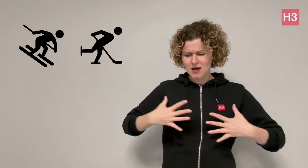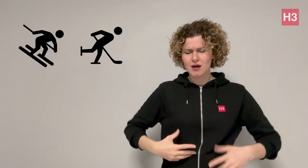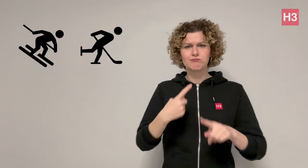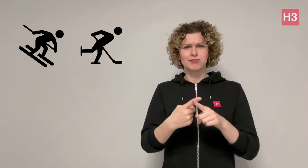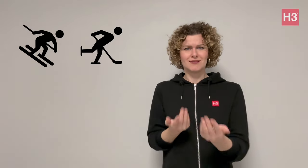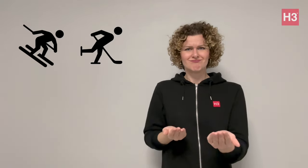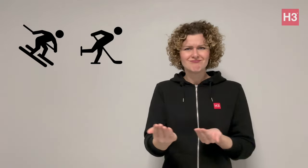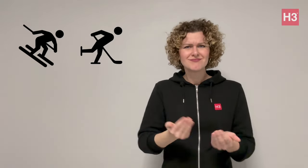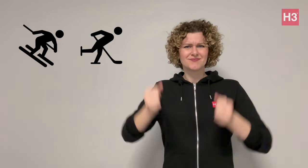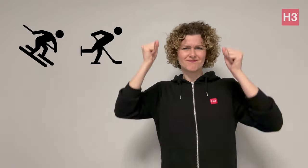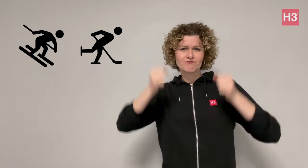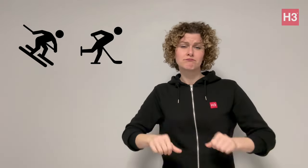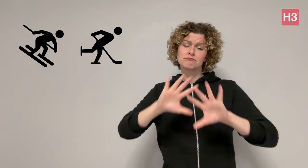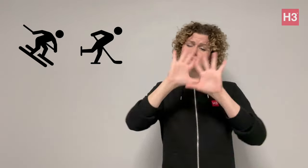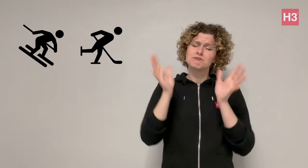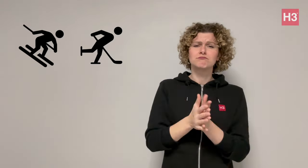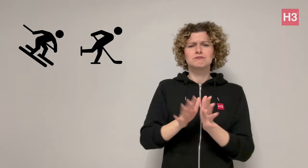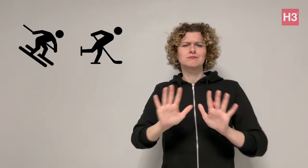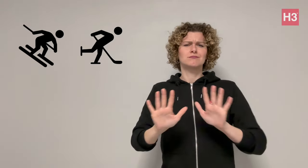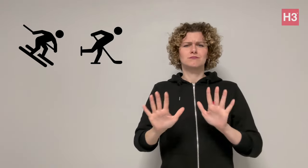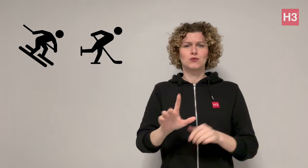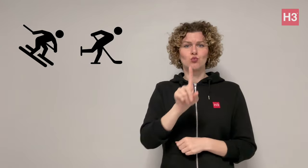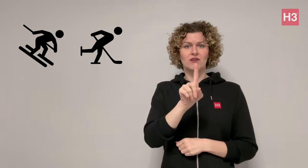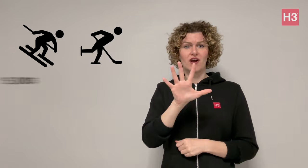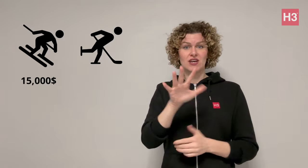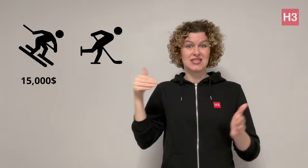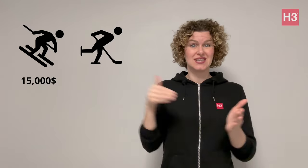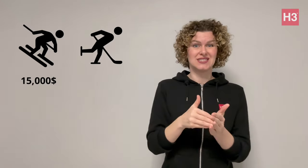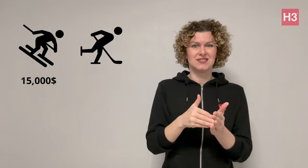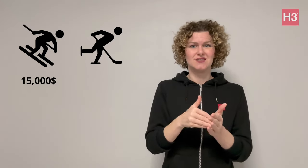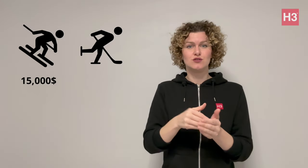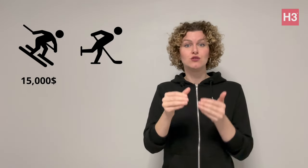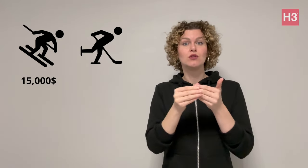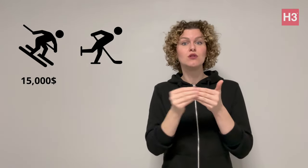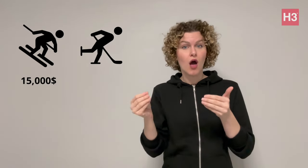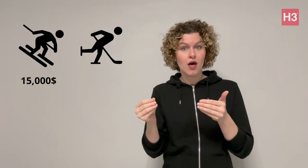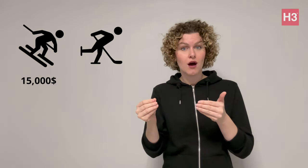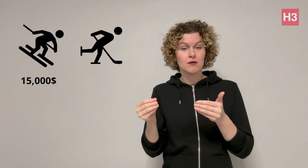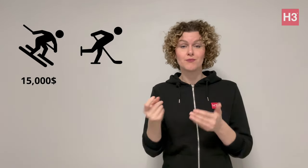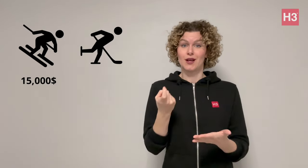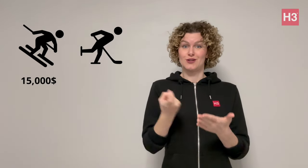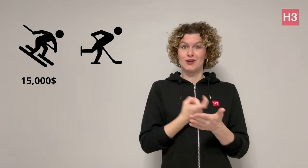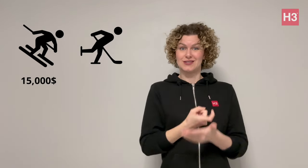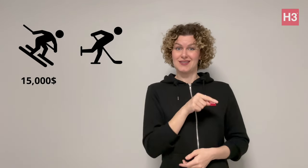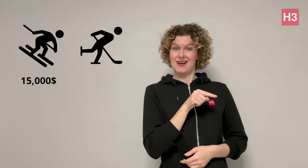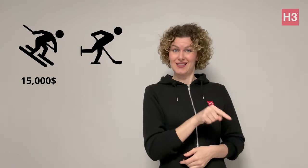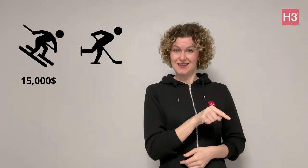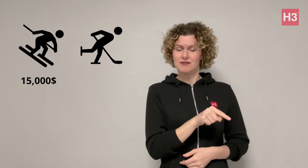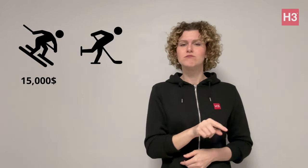equipment, and gears would cost $15,000 while ice hockey costs